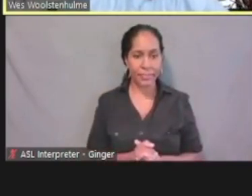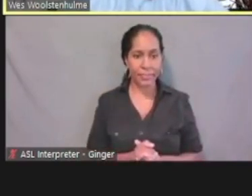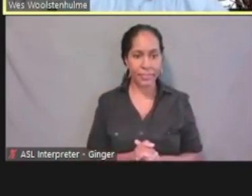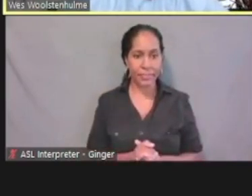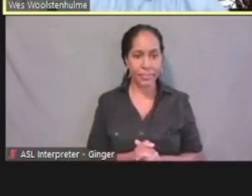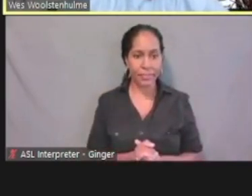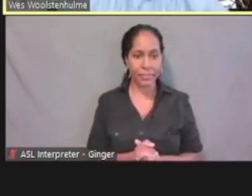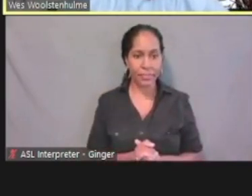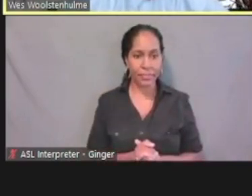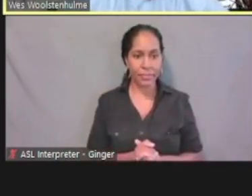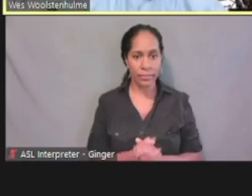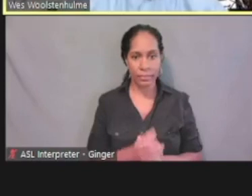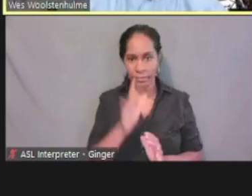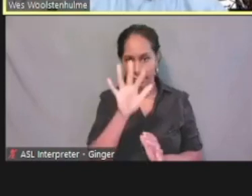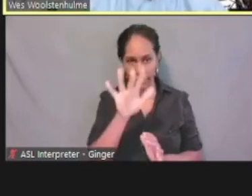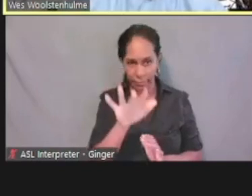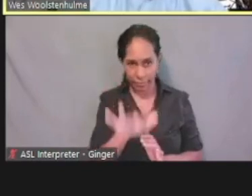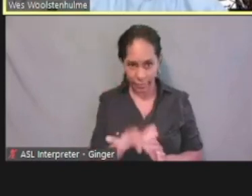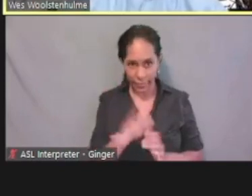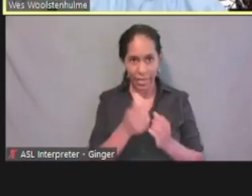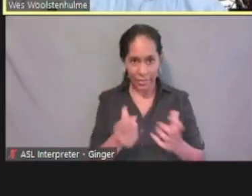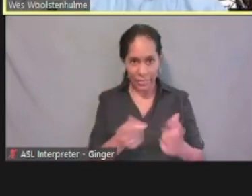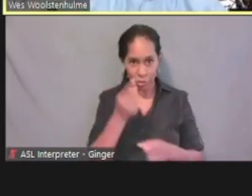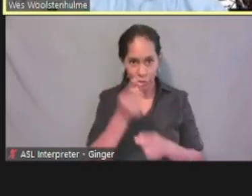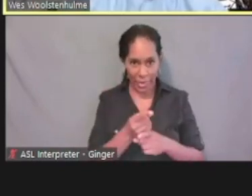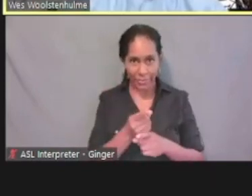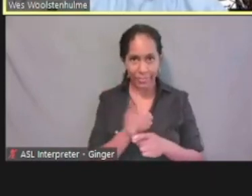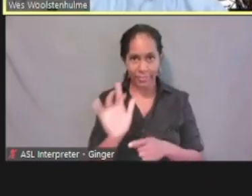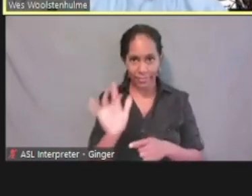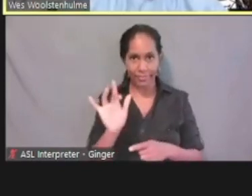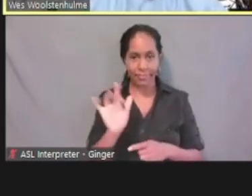that's correct, that's what I want to do. And then it's gonna send an email